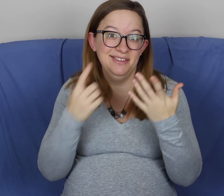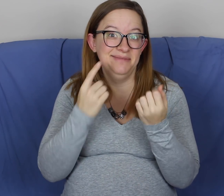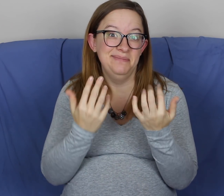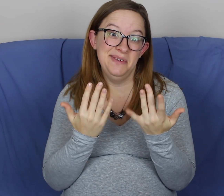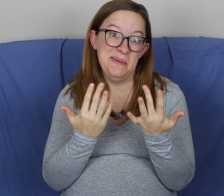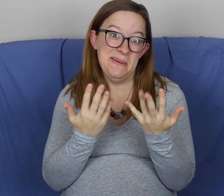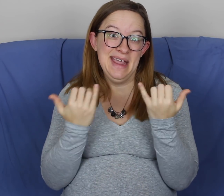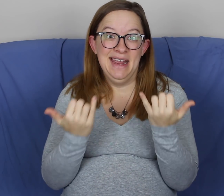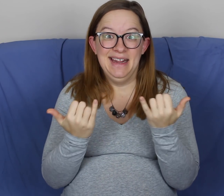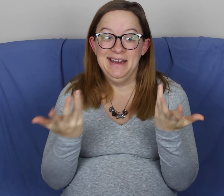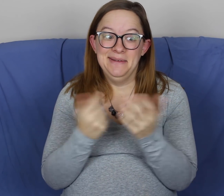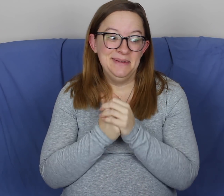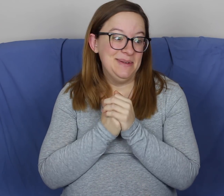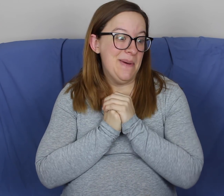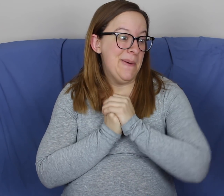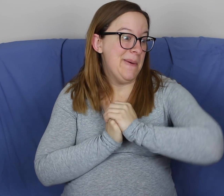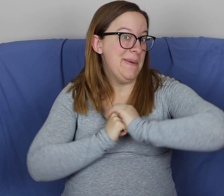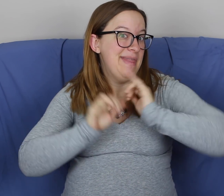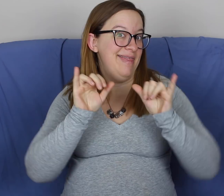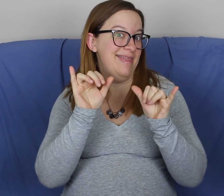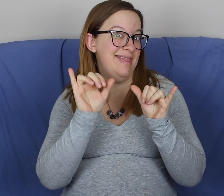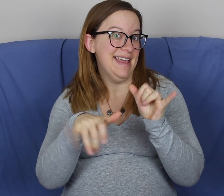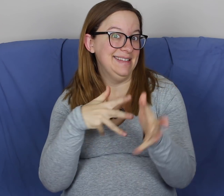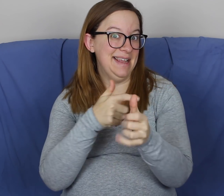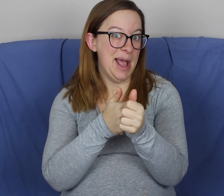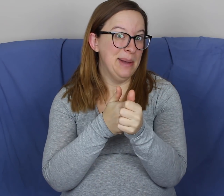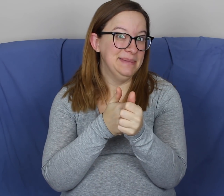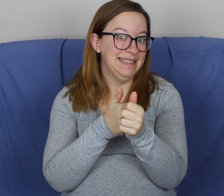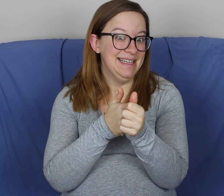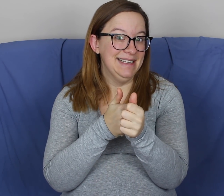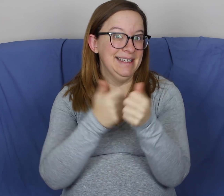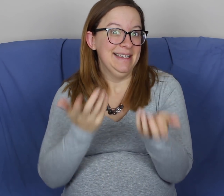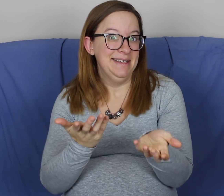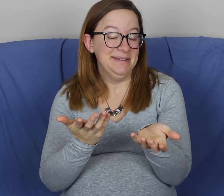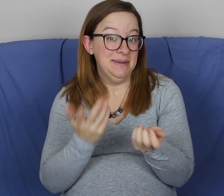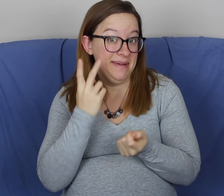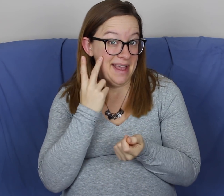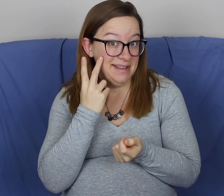But other than that, just kind of waiting now. So... that's the update.